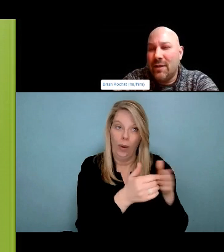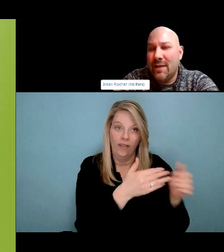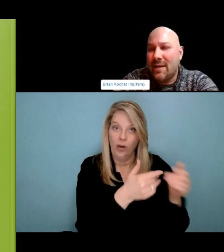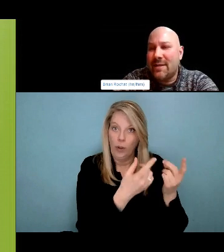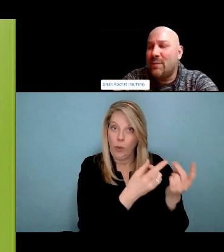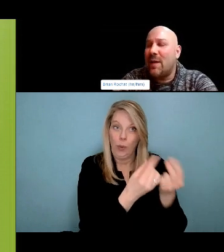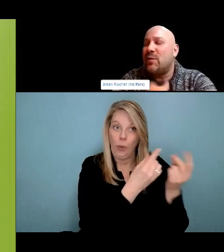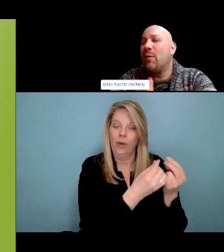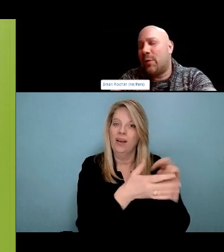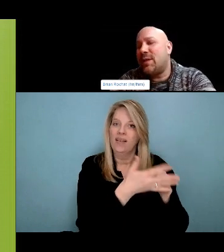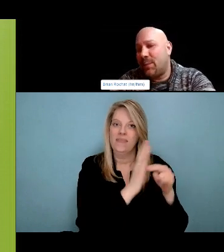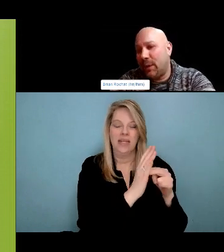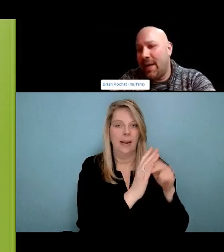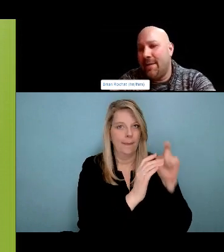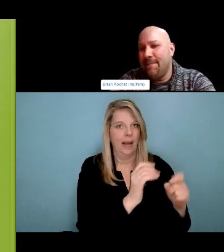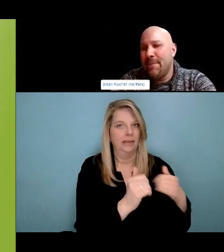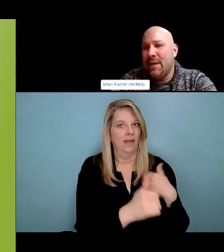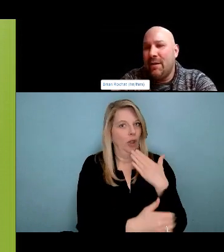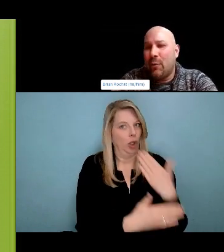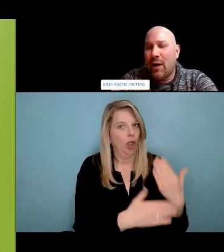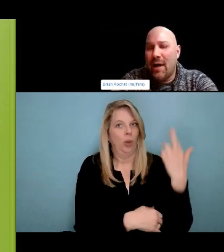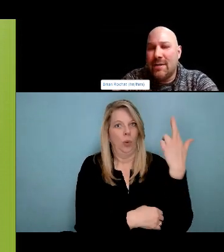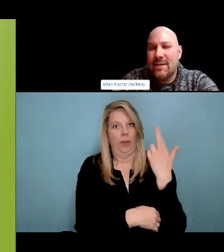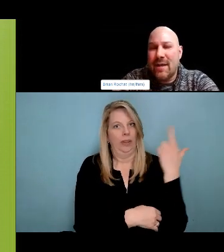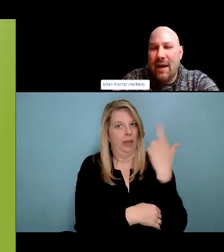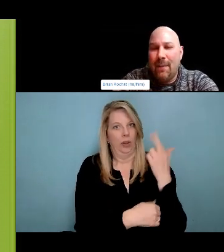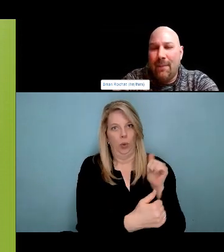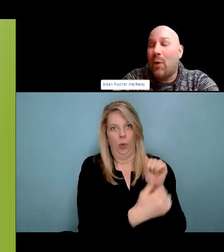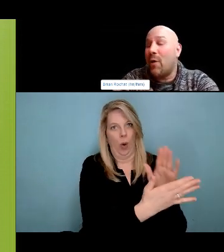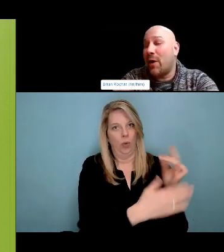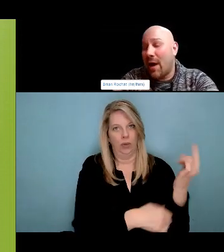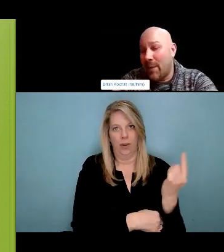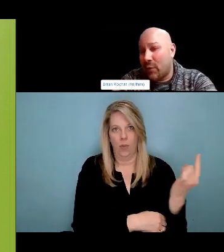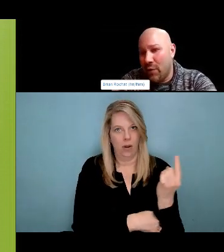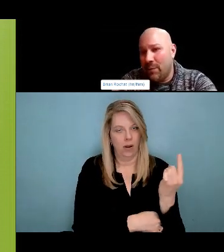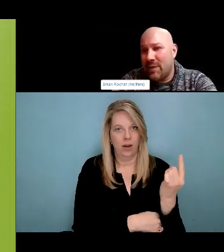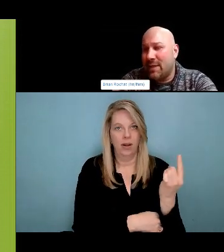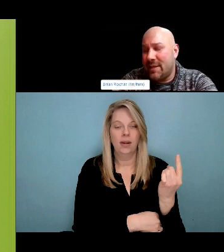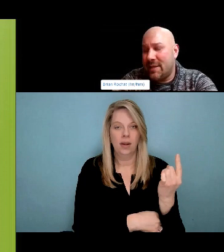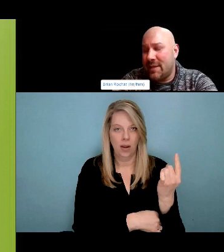Of their lived experiences. Would become like a pseudo councillor for my friends who are